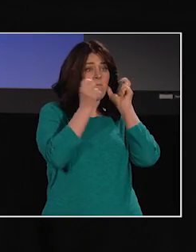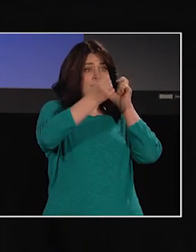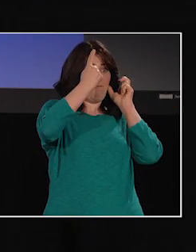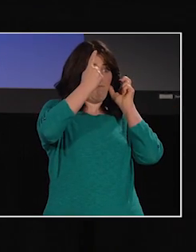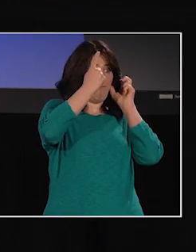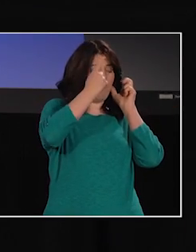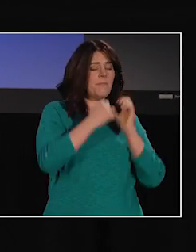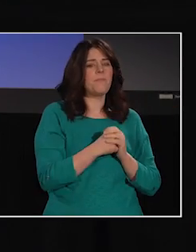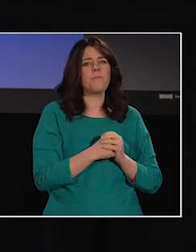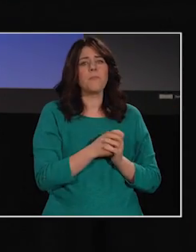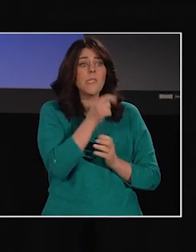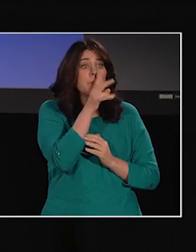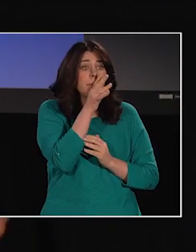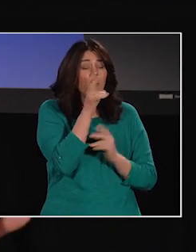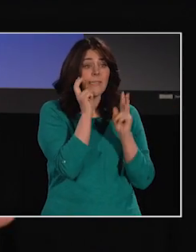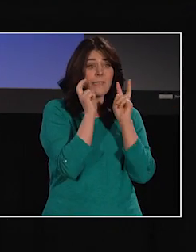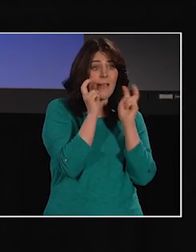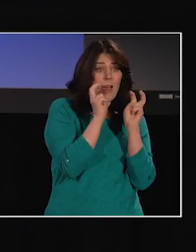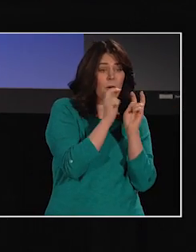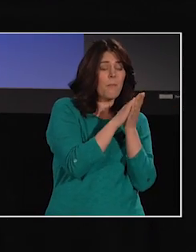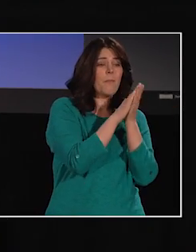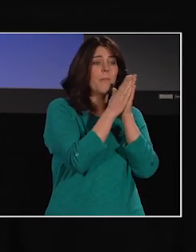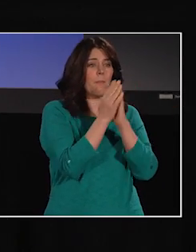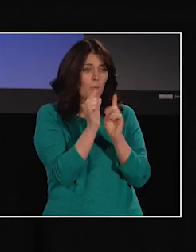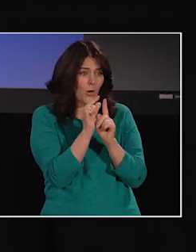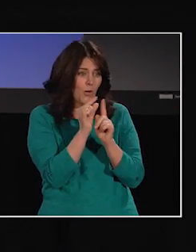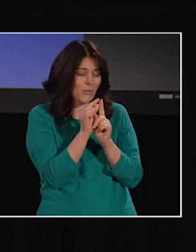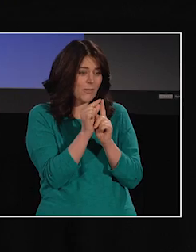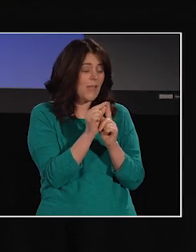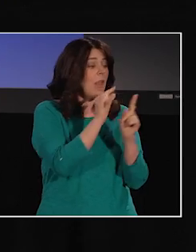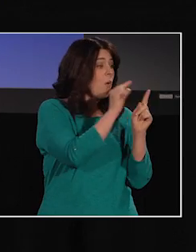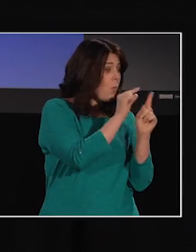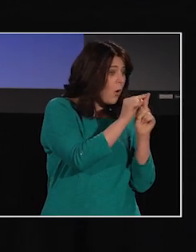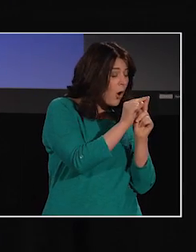Speech sounds are added to words, or words are added to sentences,